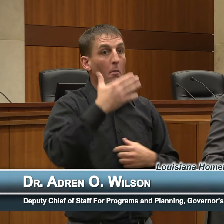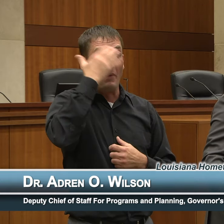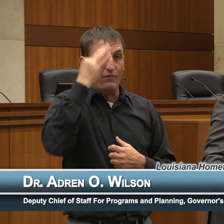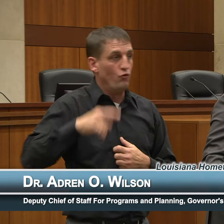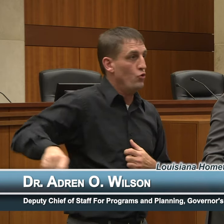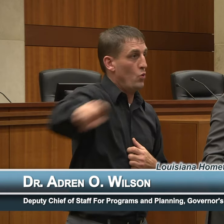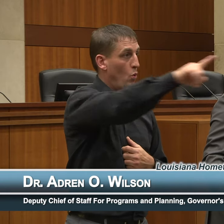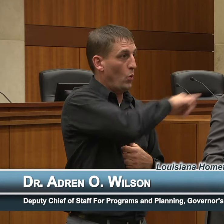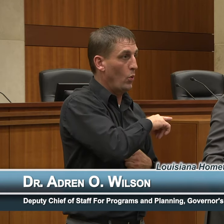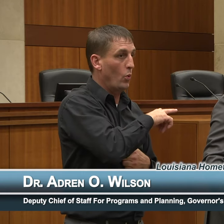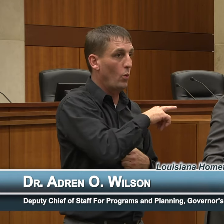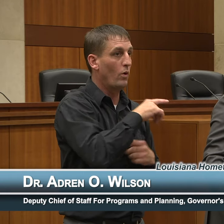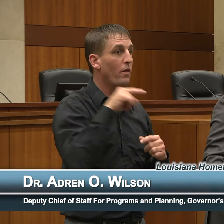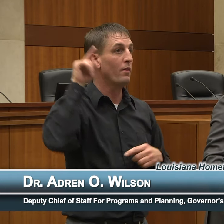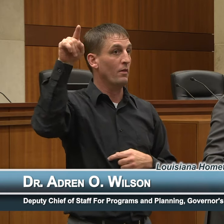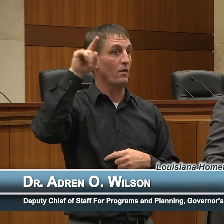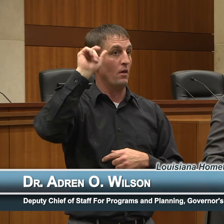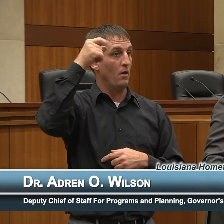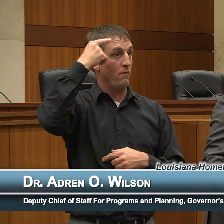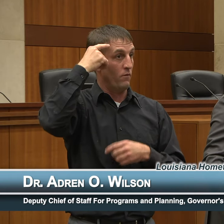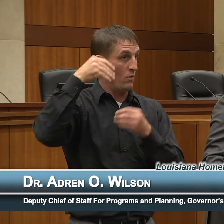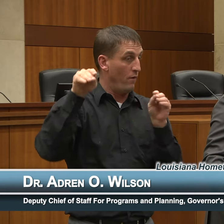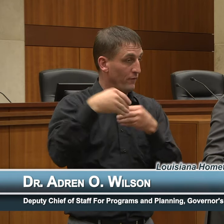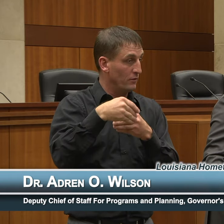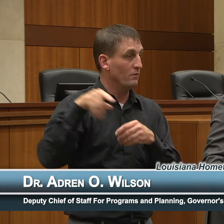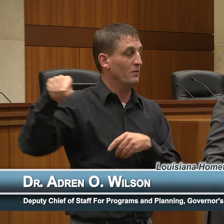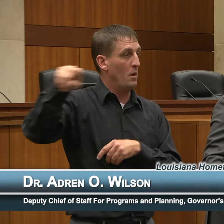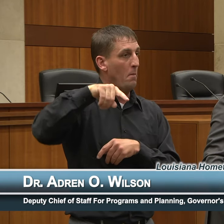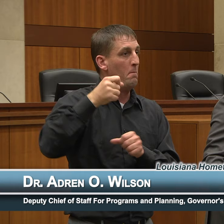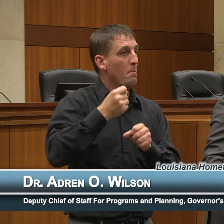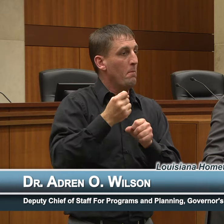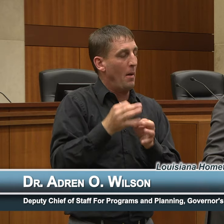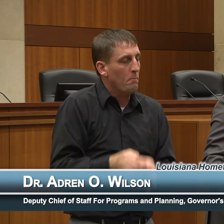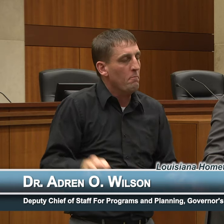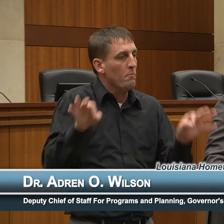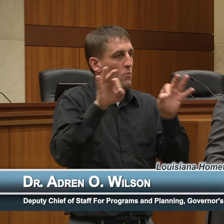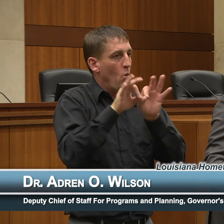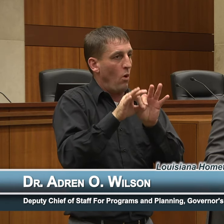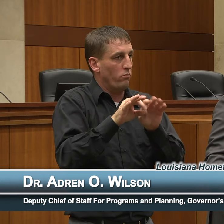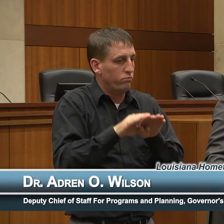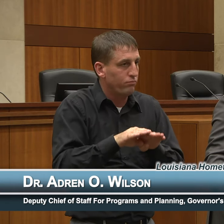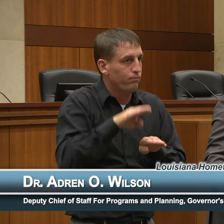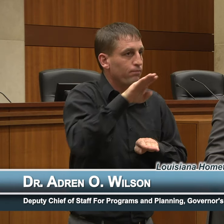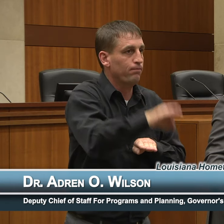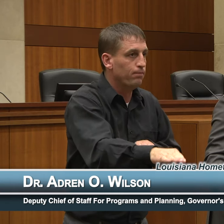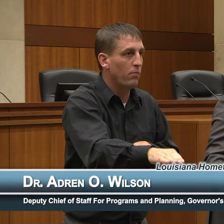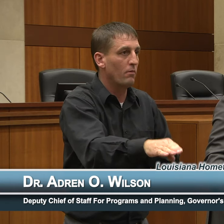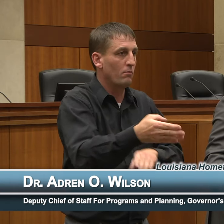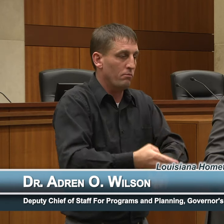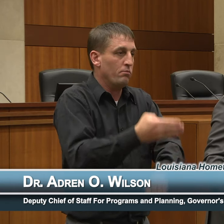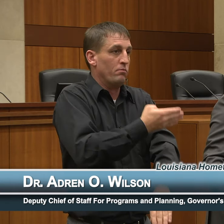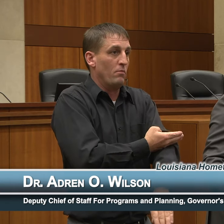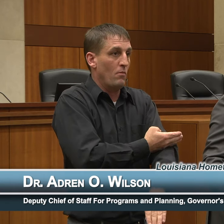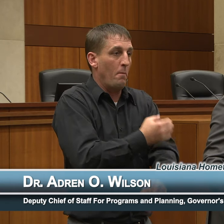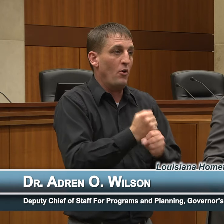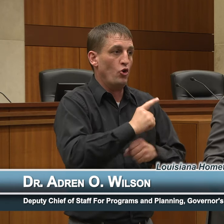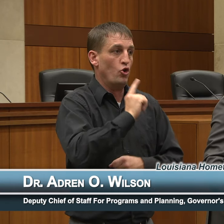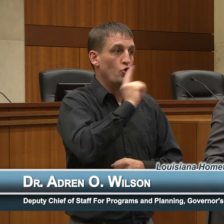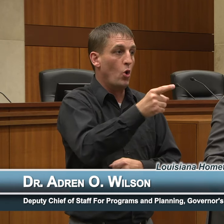Our administration has made an important step in ensuring that our providers earn